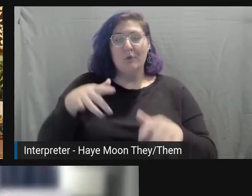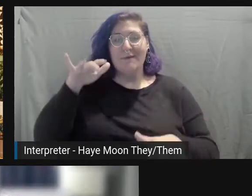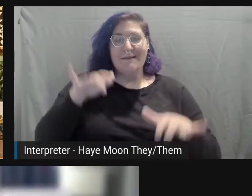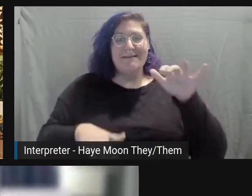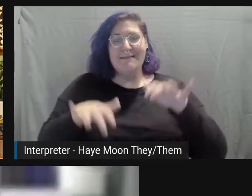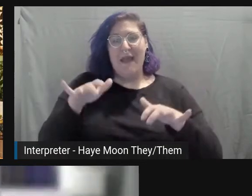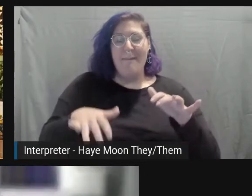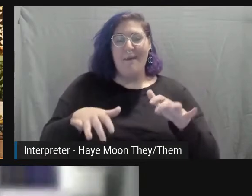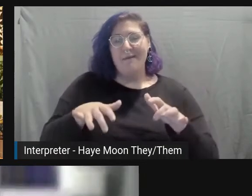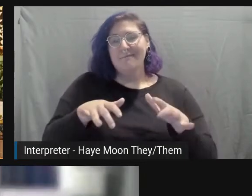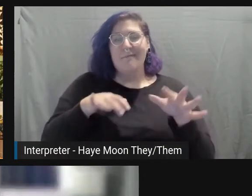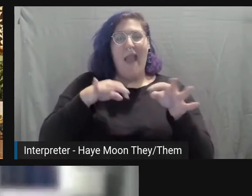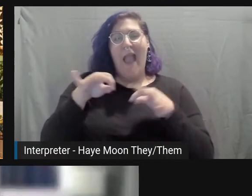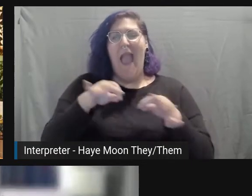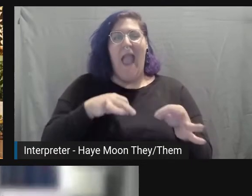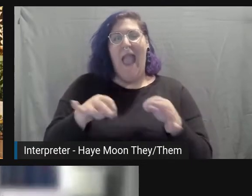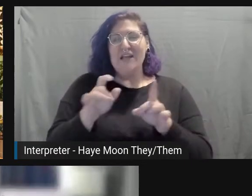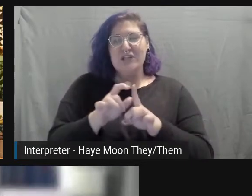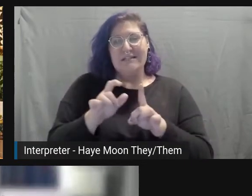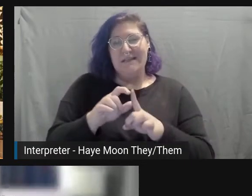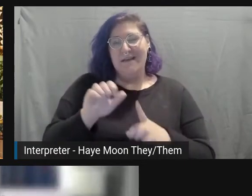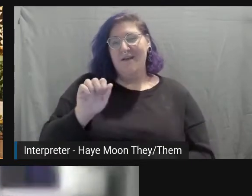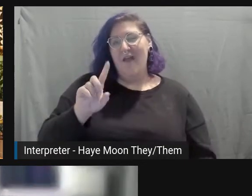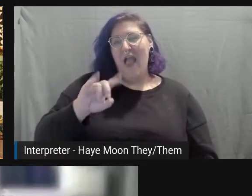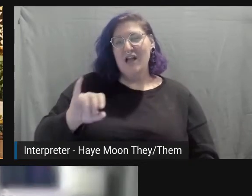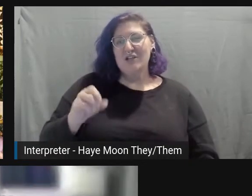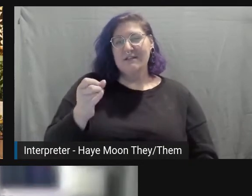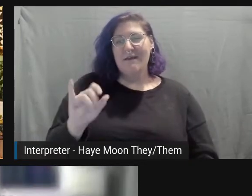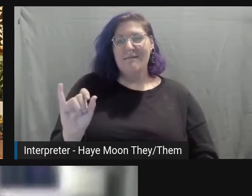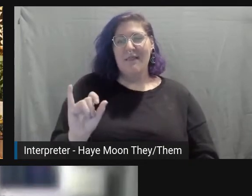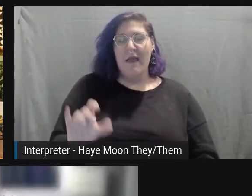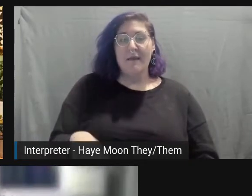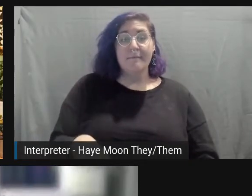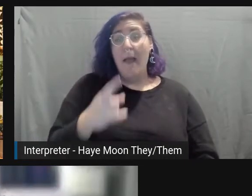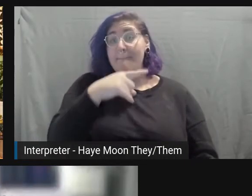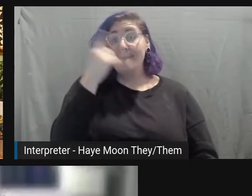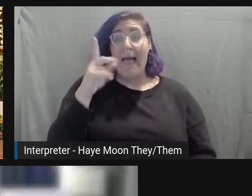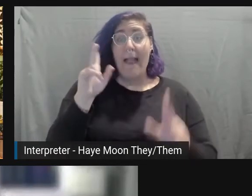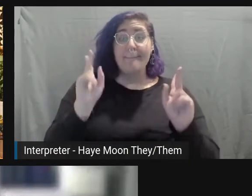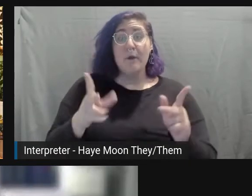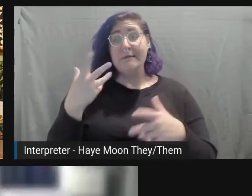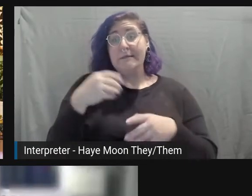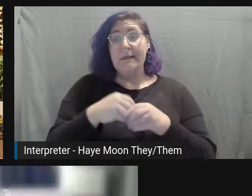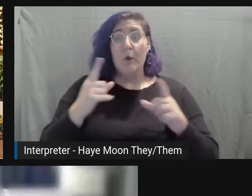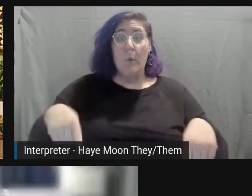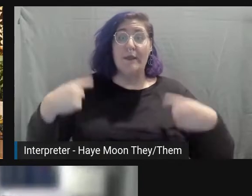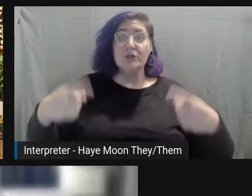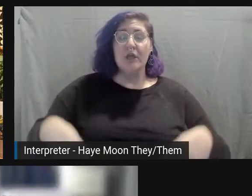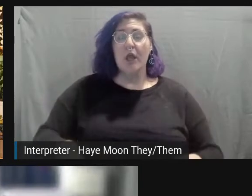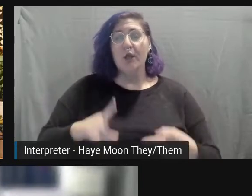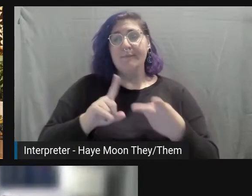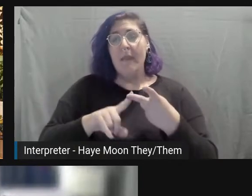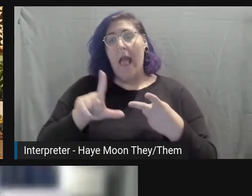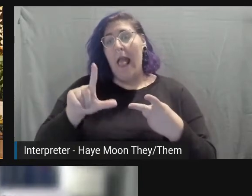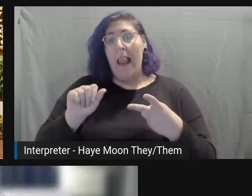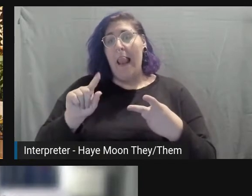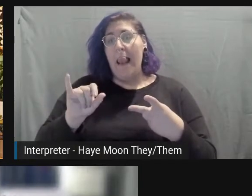like Black person in wheelchair Latina, blind Latina